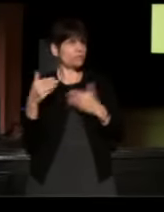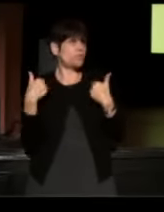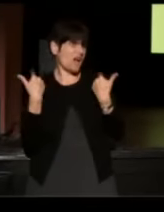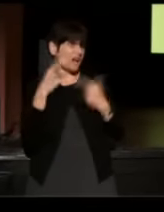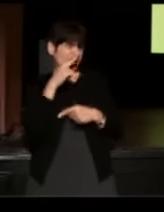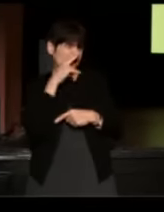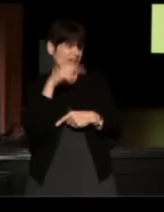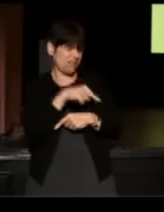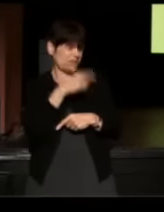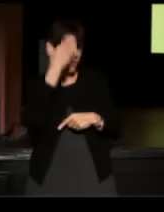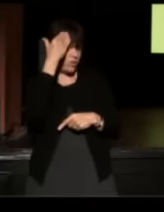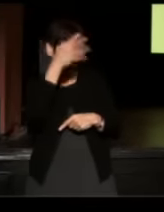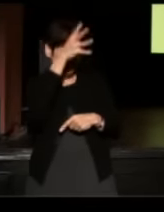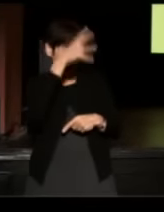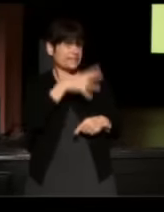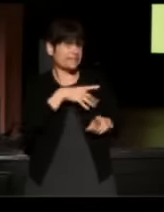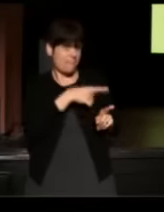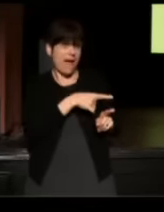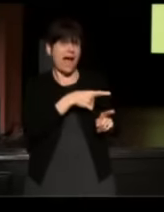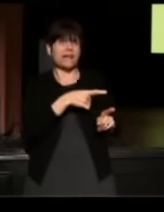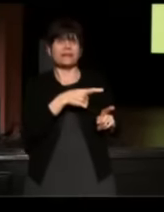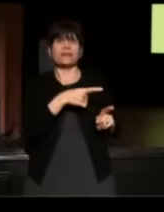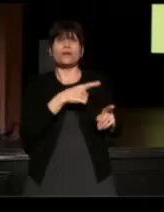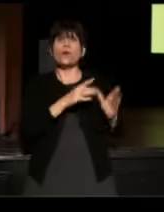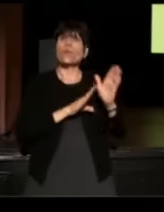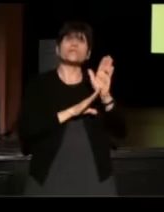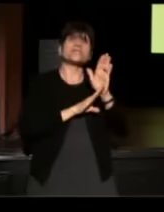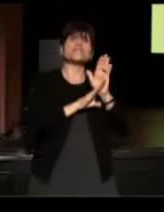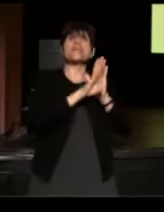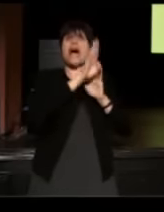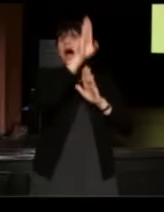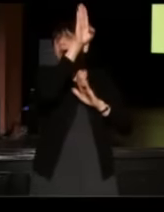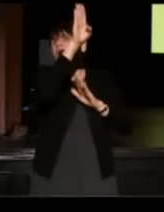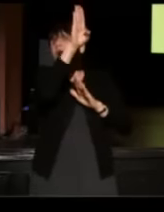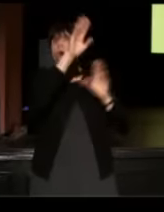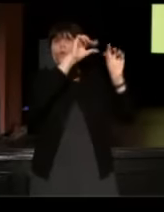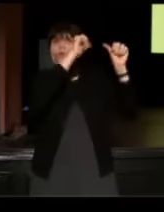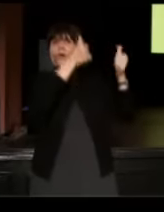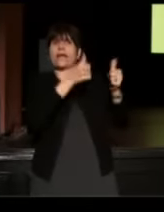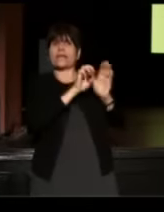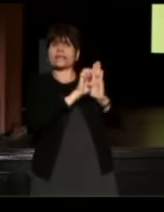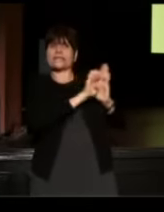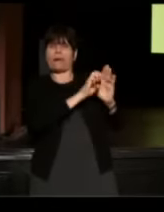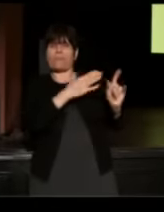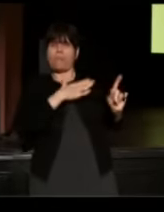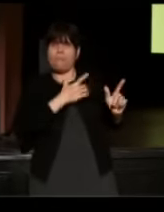were going to get to know this man who was such a towering figure in my life was through this recording.